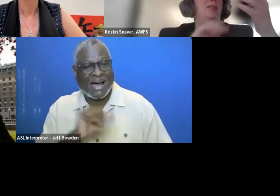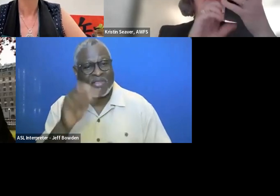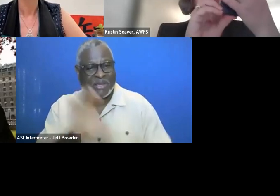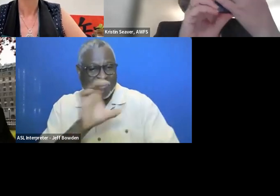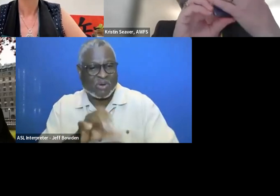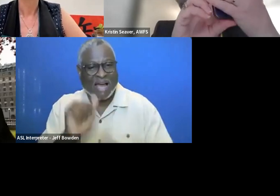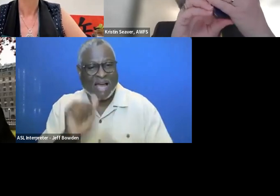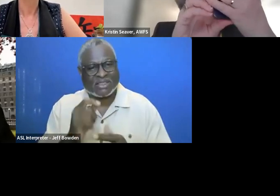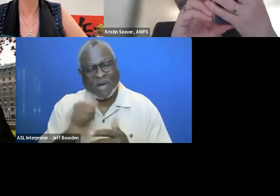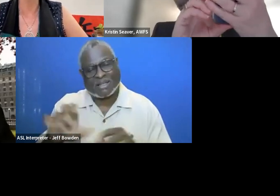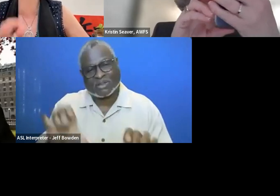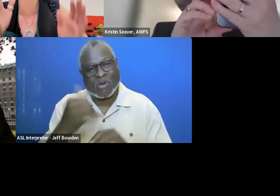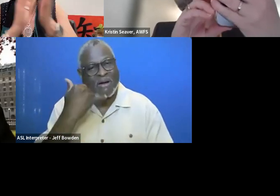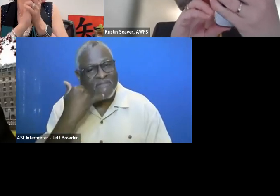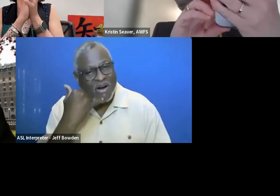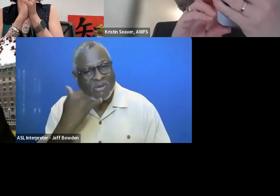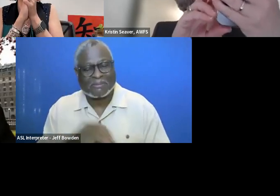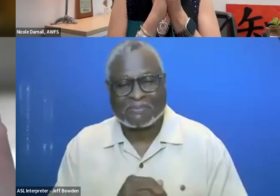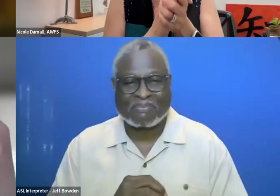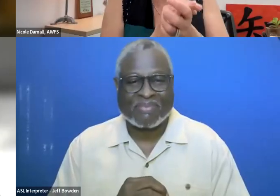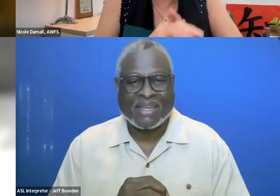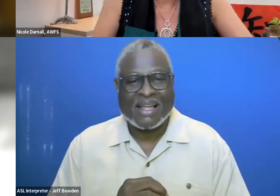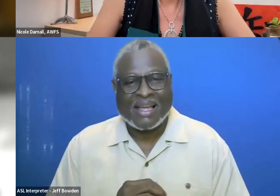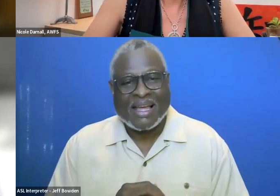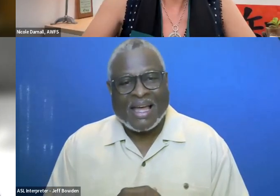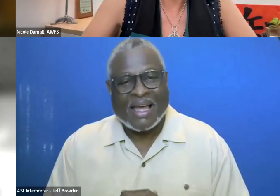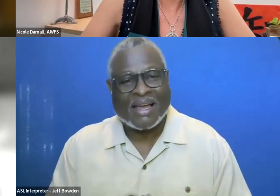so I will have to try to jam on the phone. Maybe I can just tell you what I think.